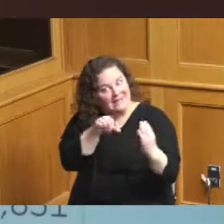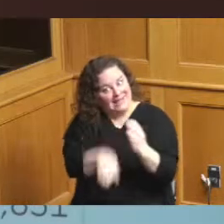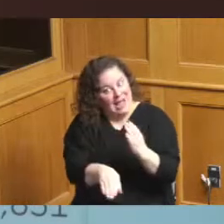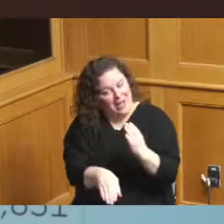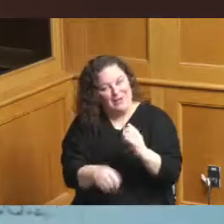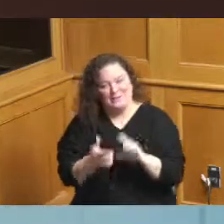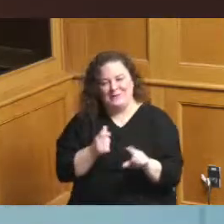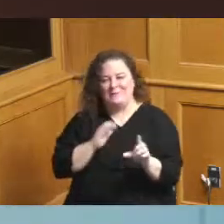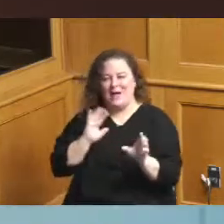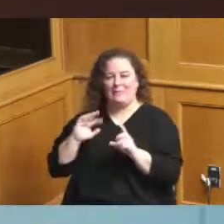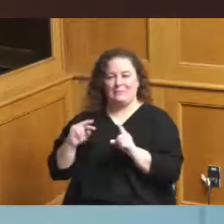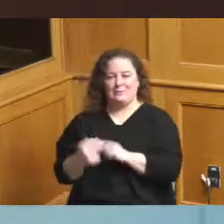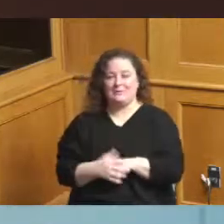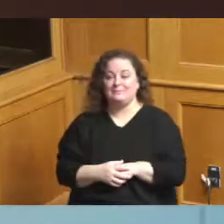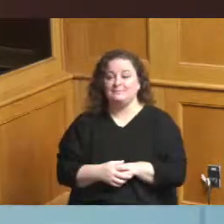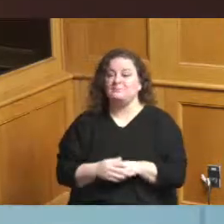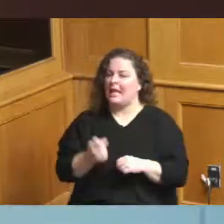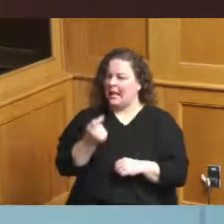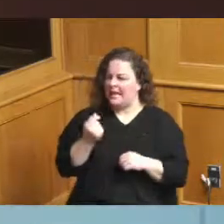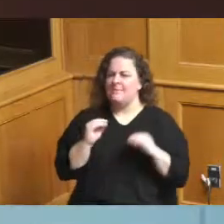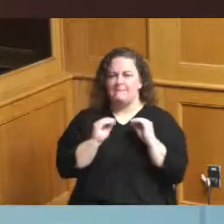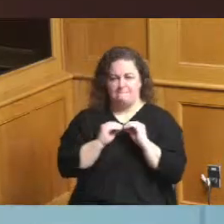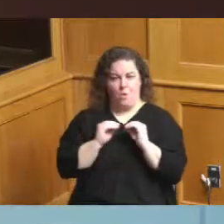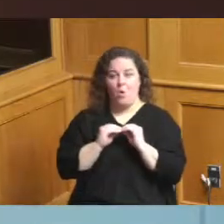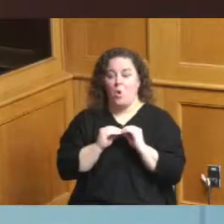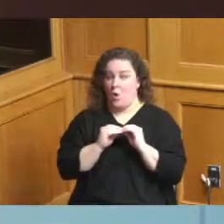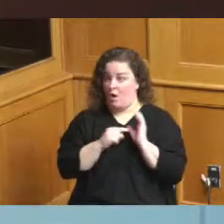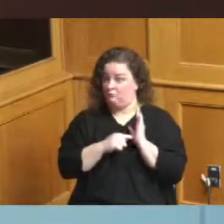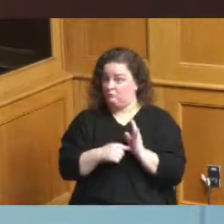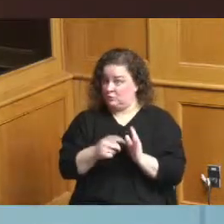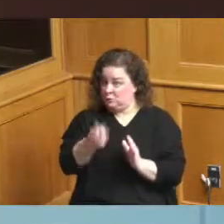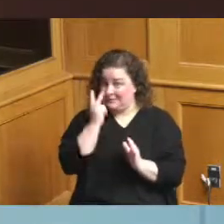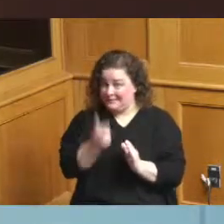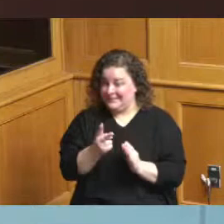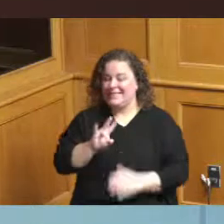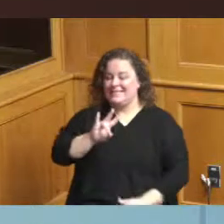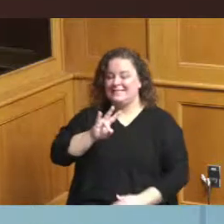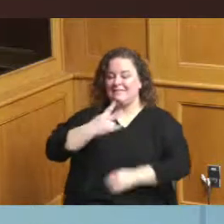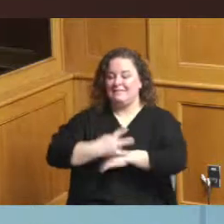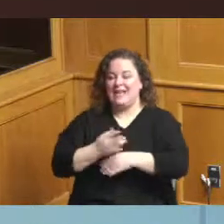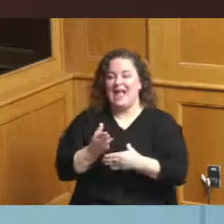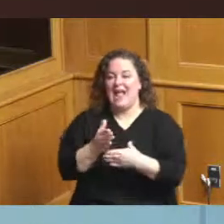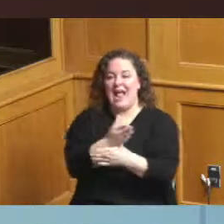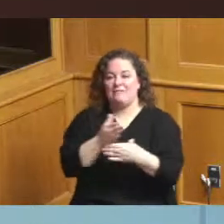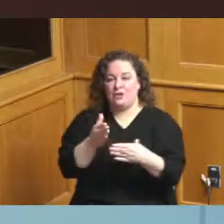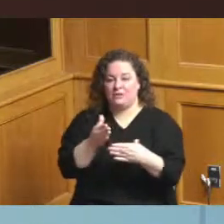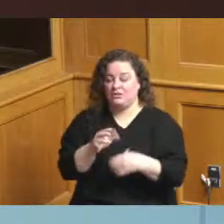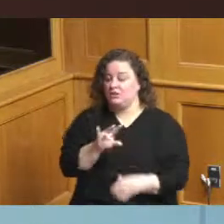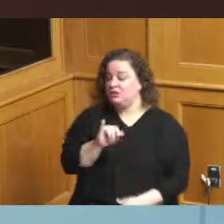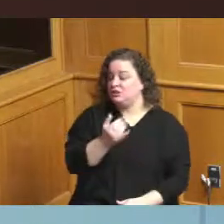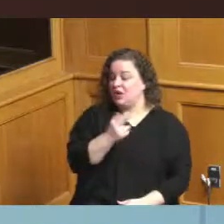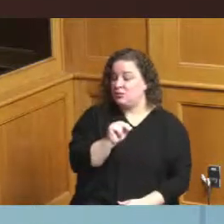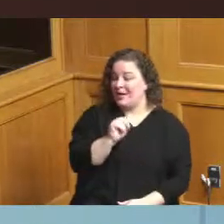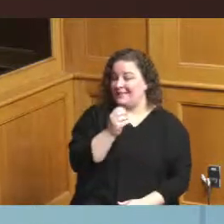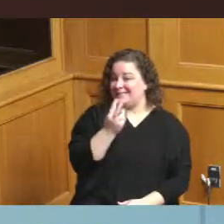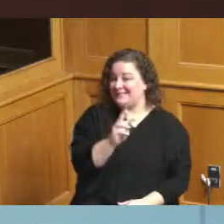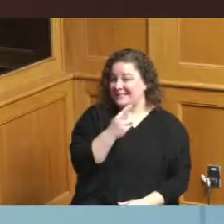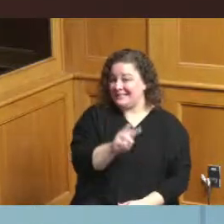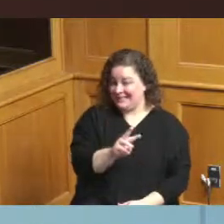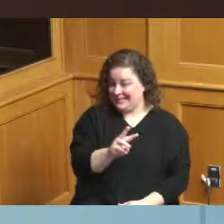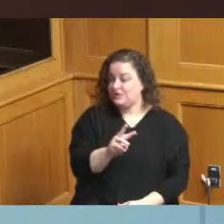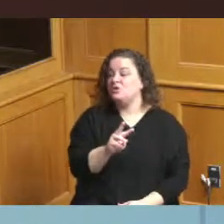little bit more graphic or telling is the seven day average oh January 16th we had 2470 cases